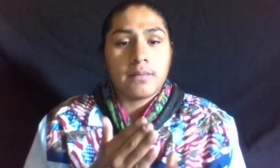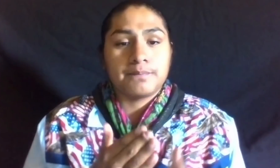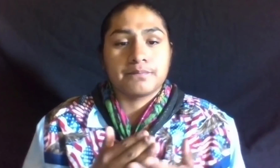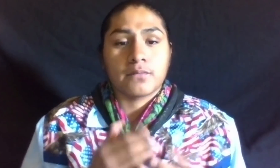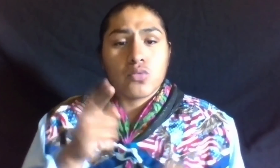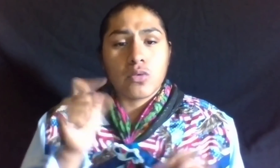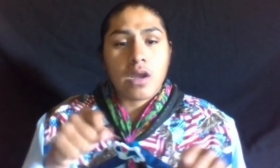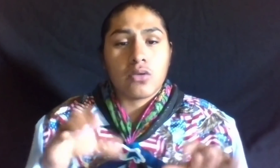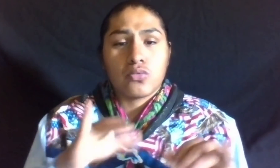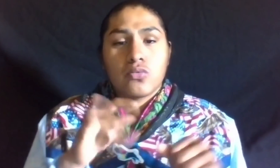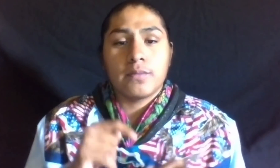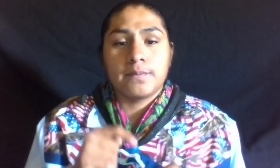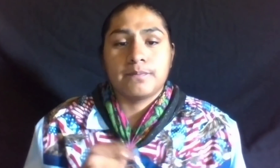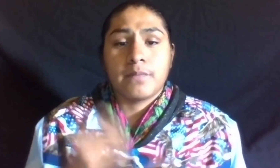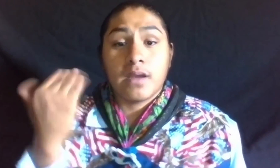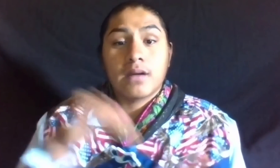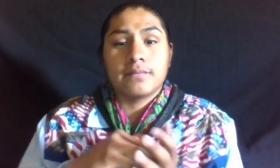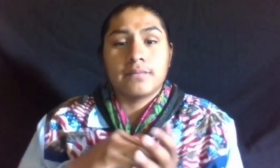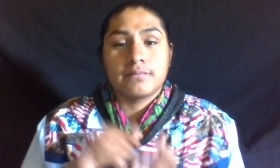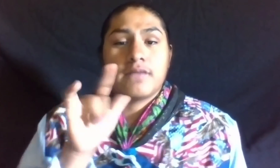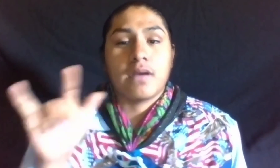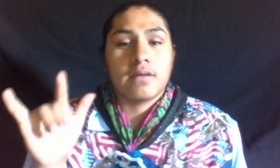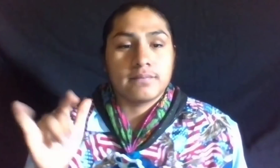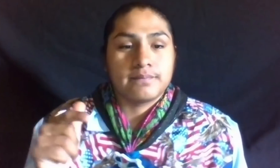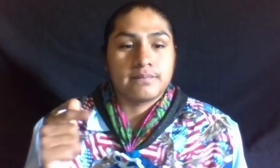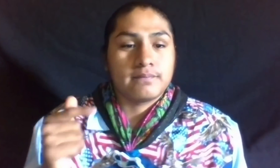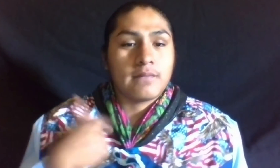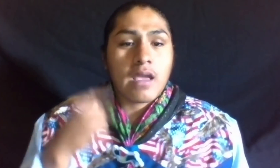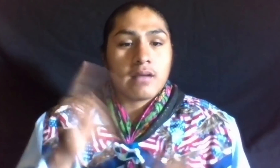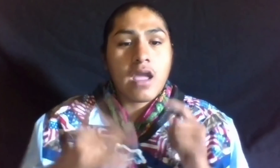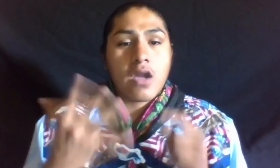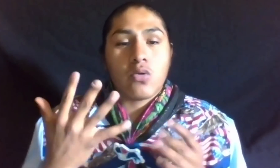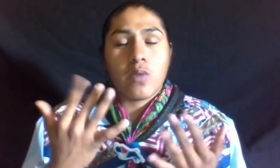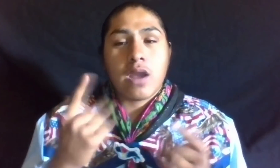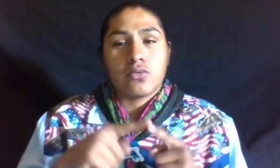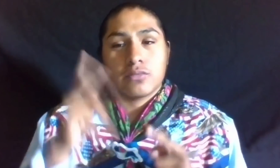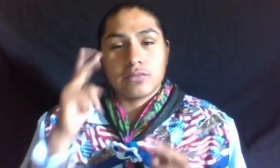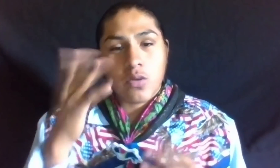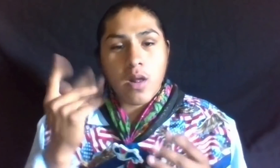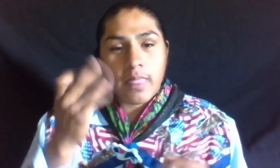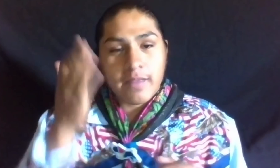THE SUPPORT FROM ME WILL NEVER STOP. YOU CAN DO IT!!